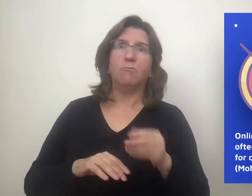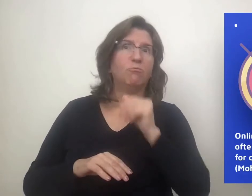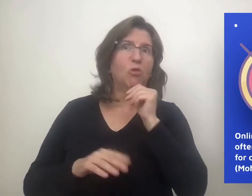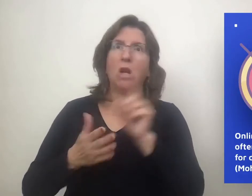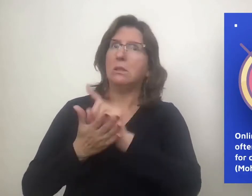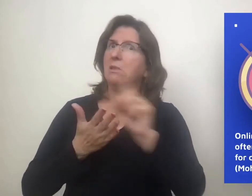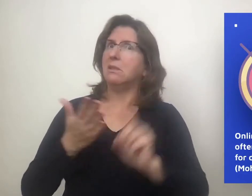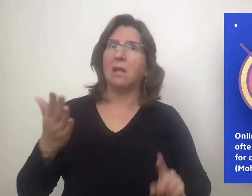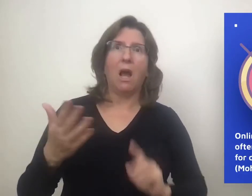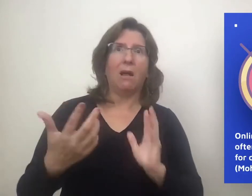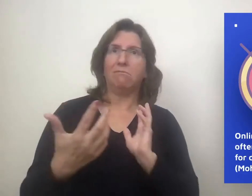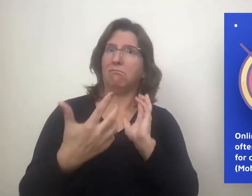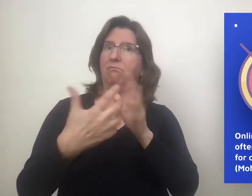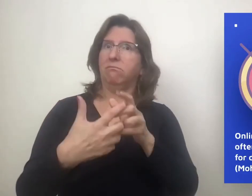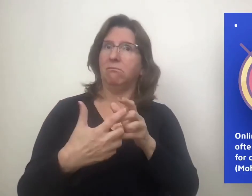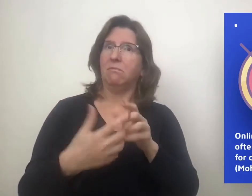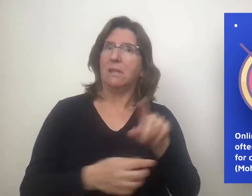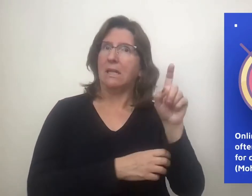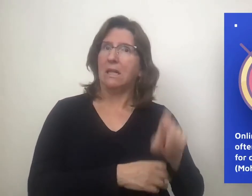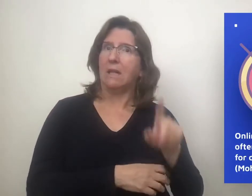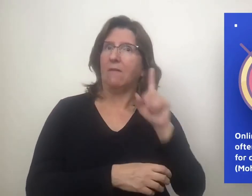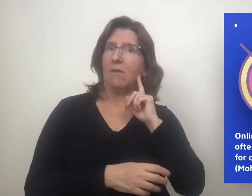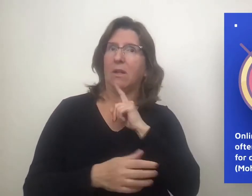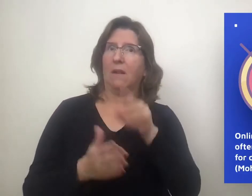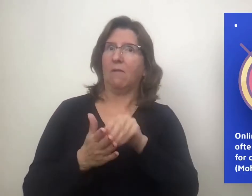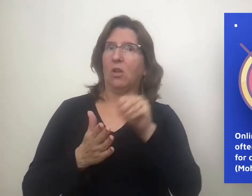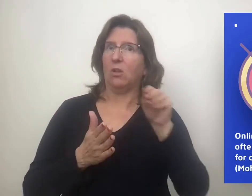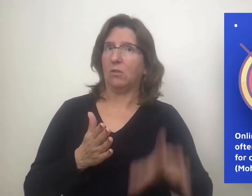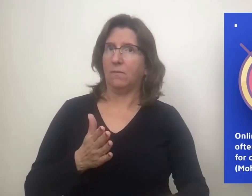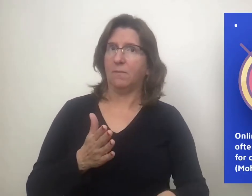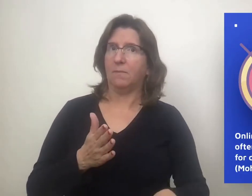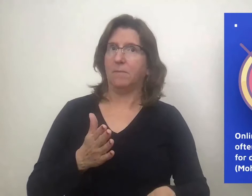are often not designed nor accessible for deaf learners.